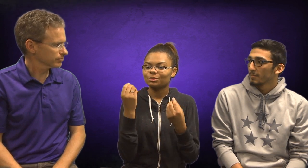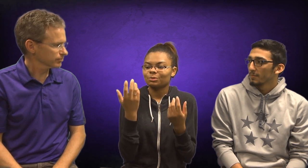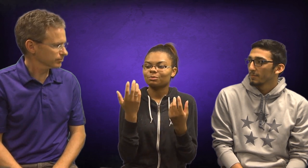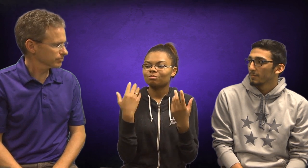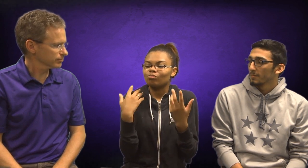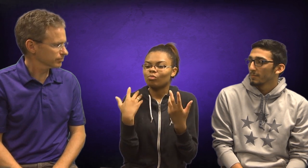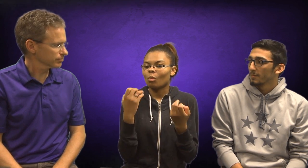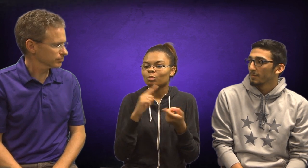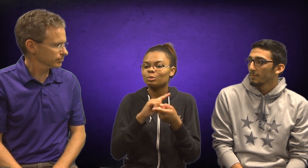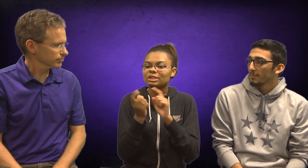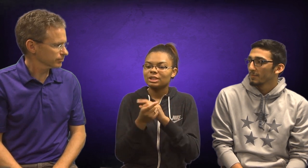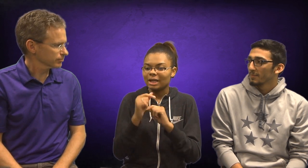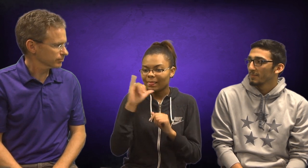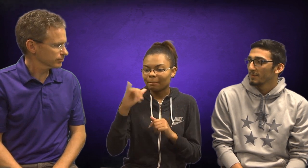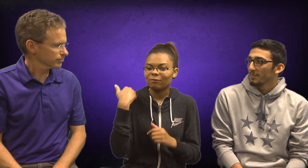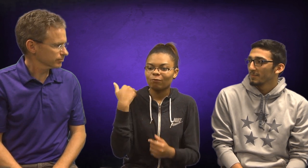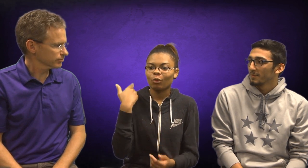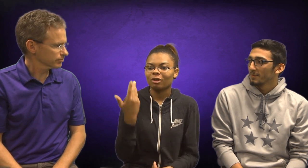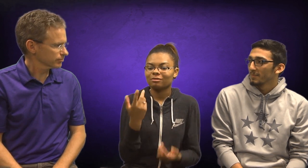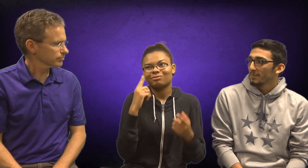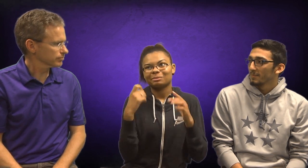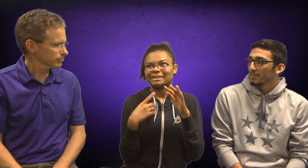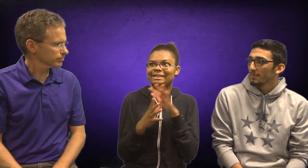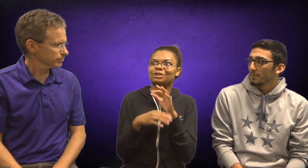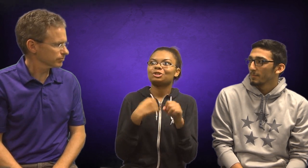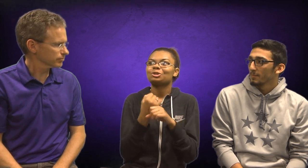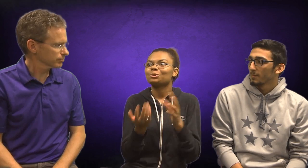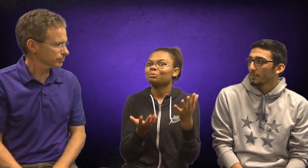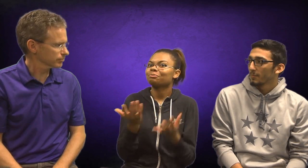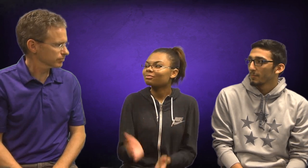I want to change myself, different than before because it's my senior year.